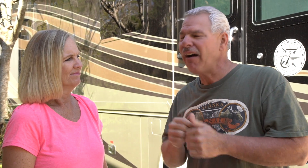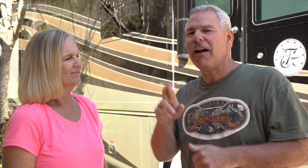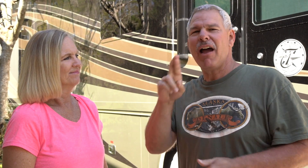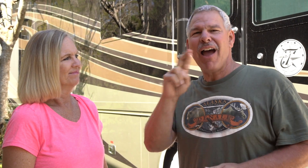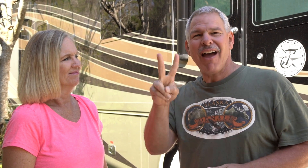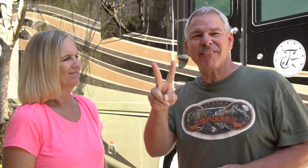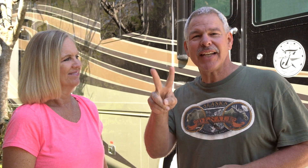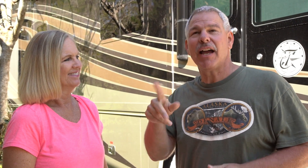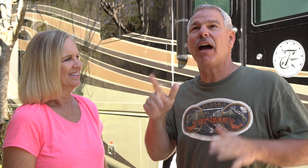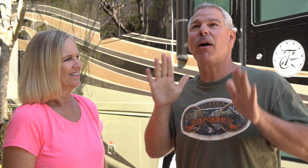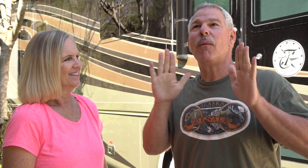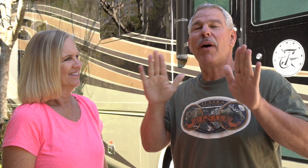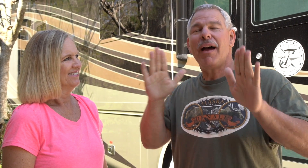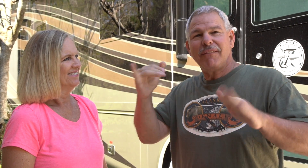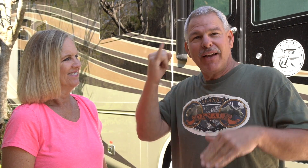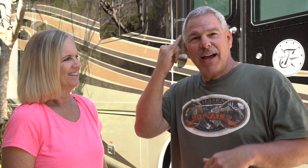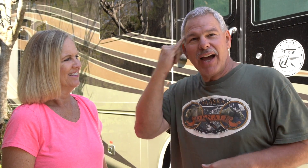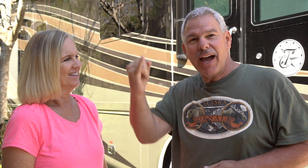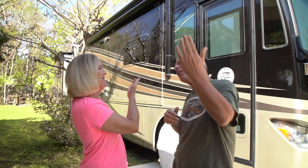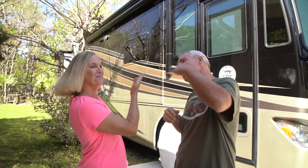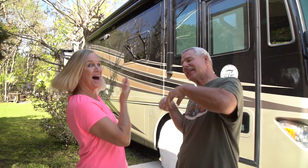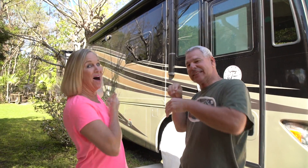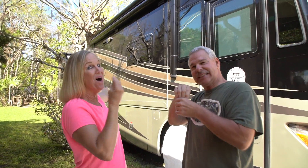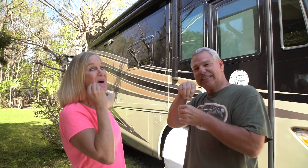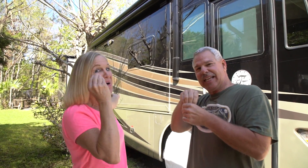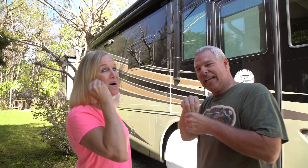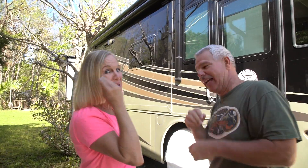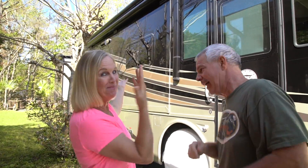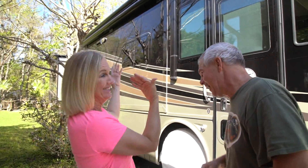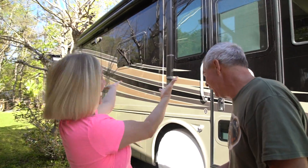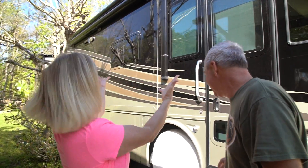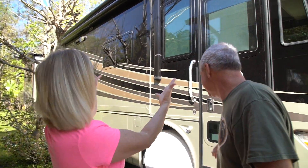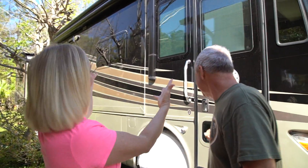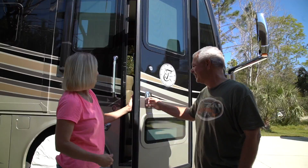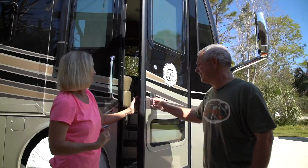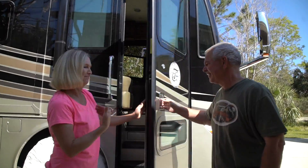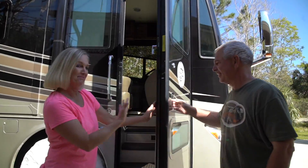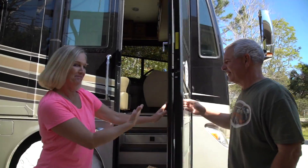How? We thought using the RV was a wonderful idea. Come inside.